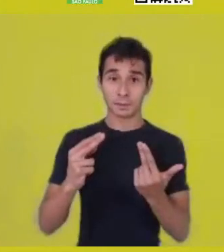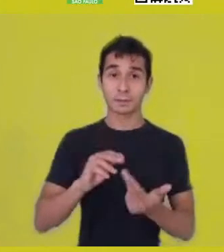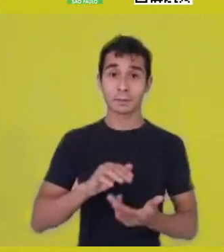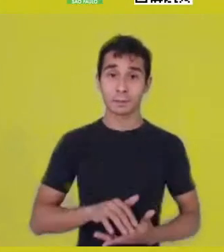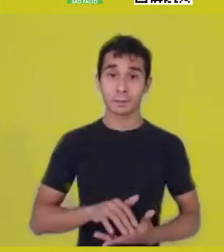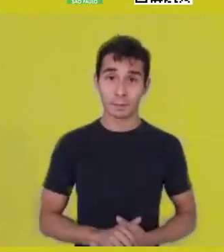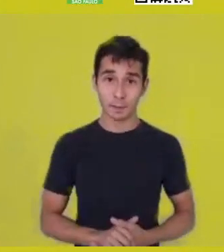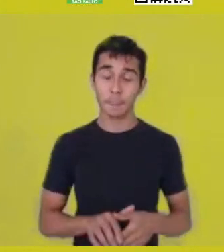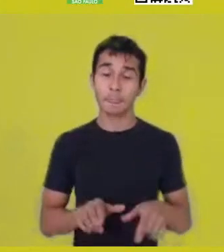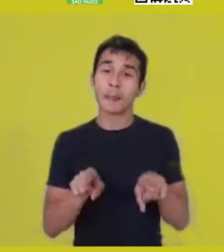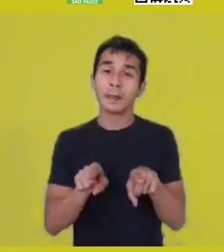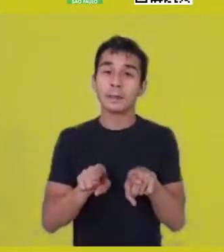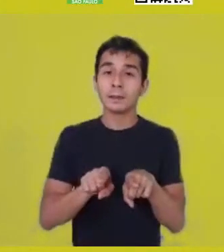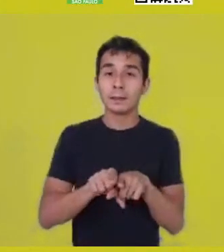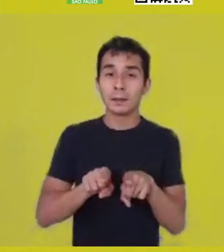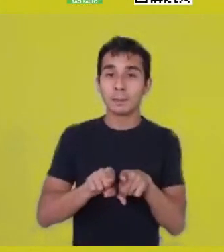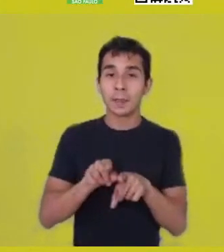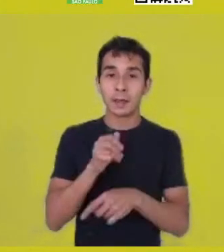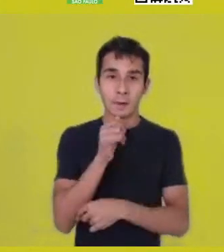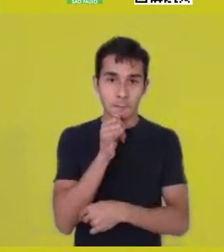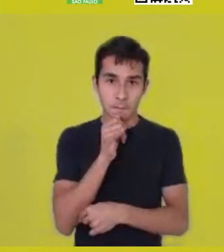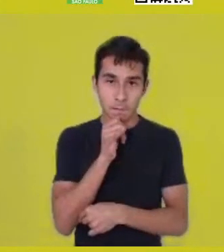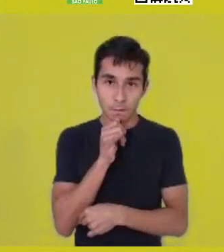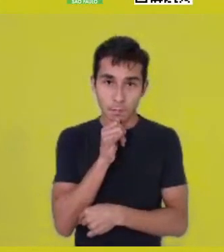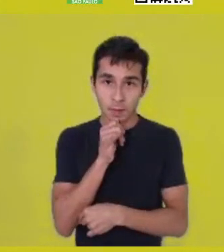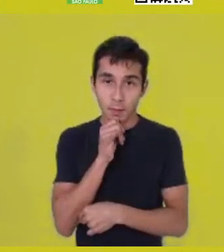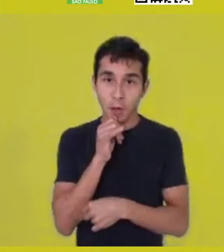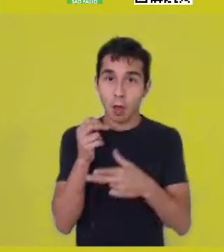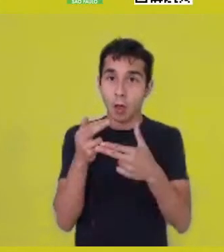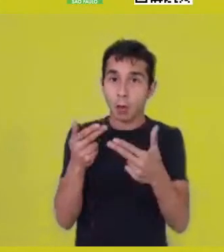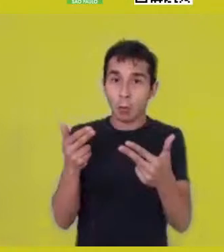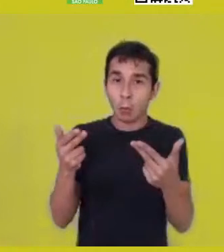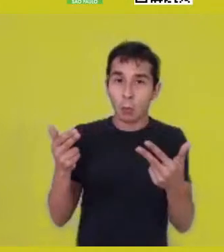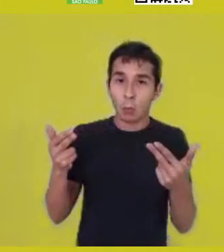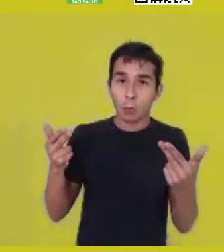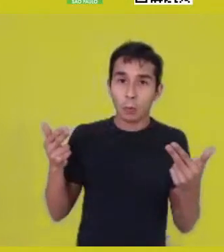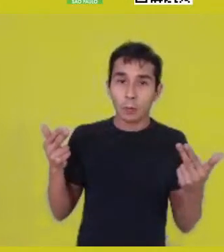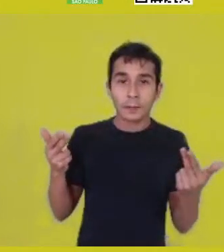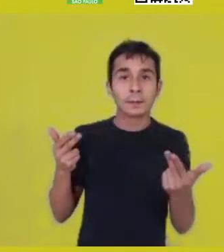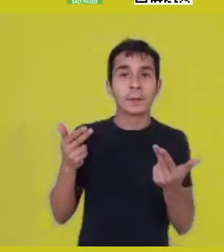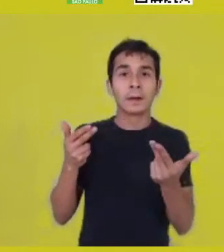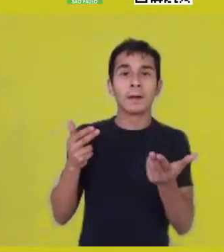about what the absence of physicality might bring, or what we call death,